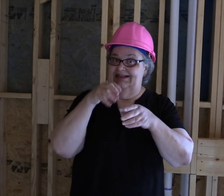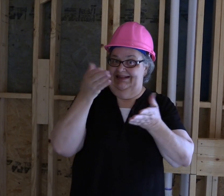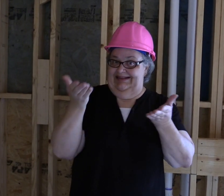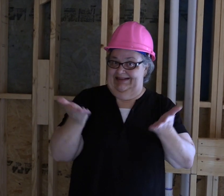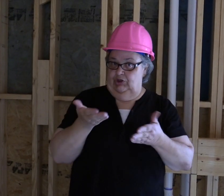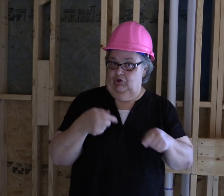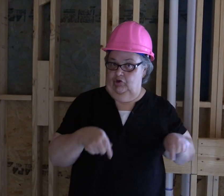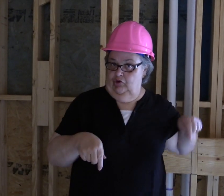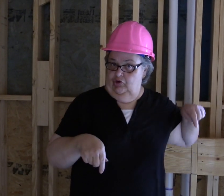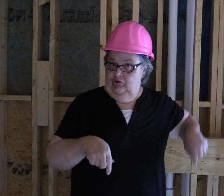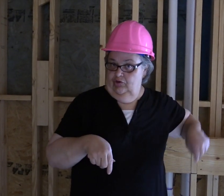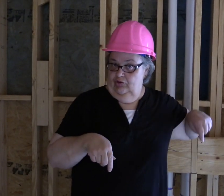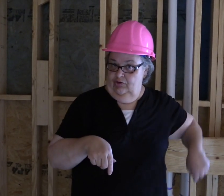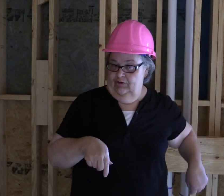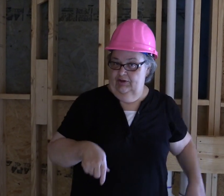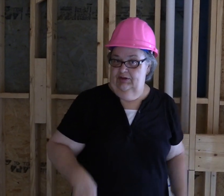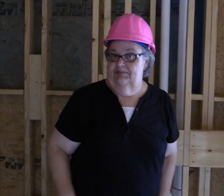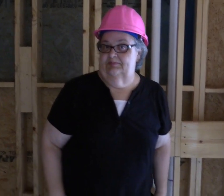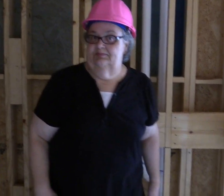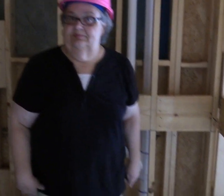In two bedroom apt, here is the toilet...